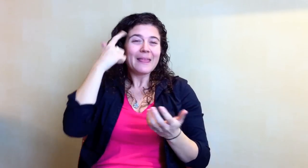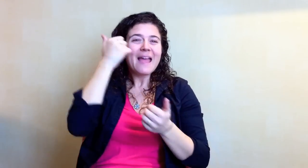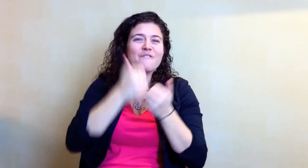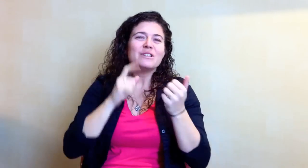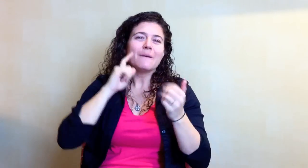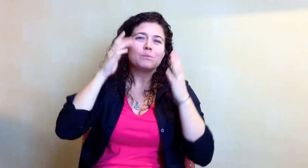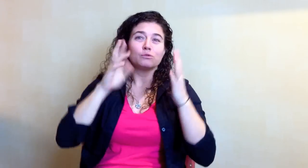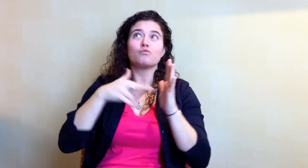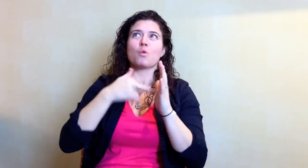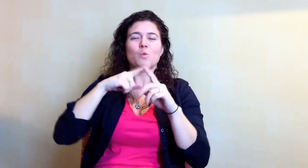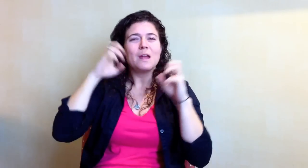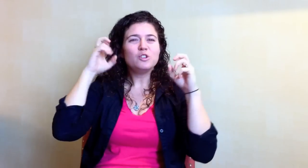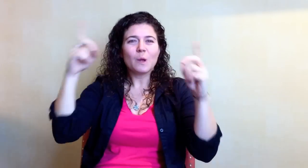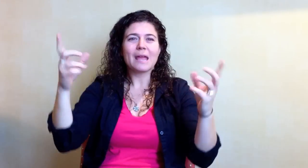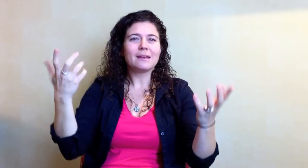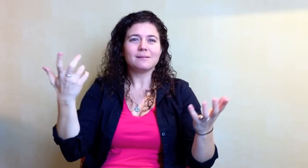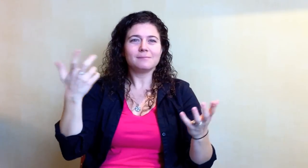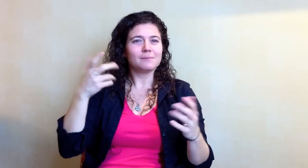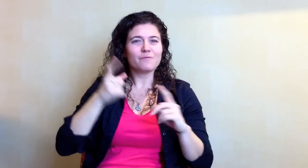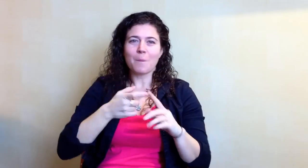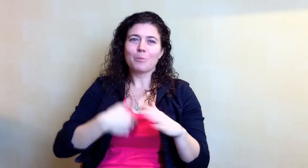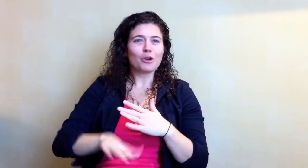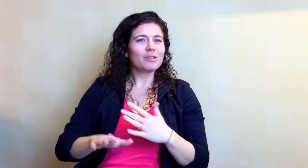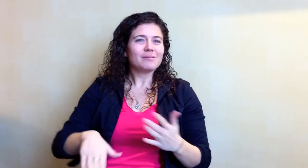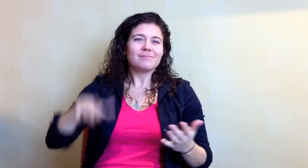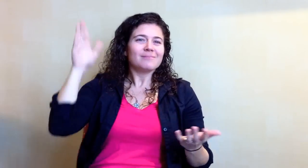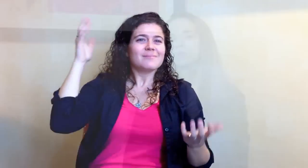I think every Deaf person’s role is to educate from birth.